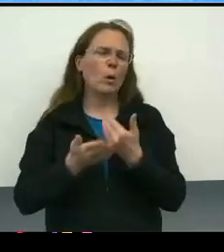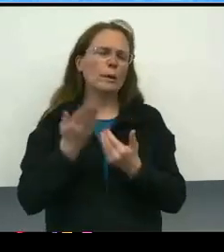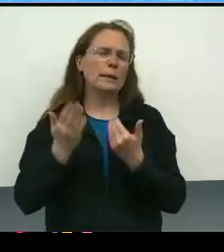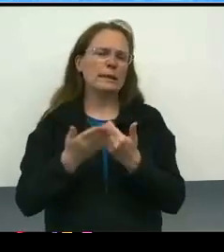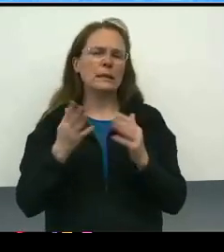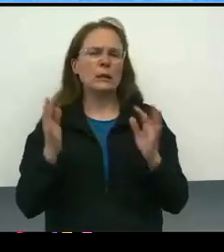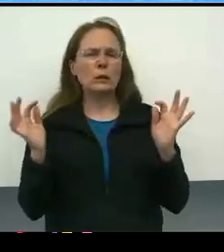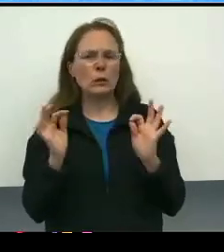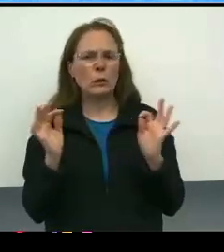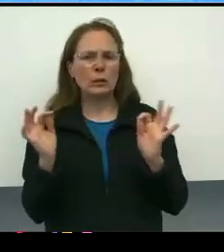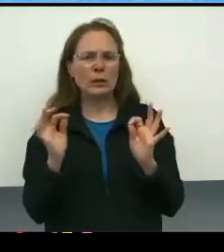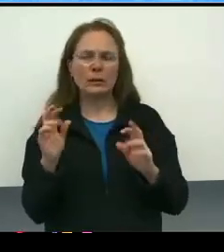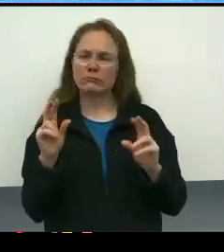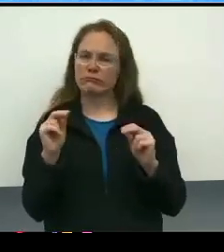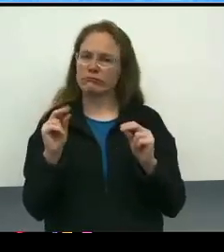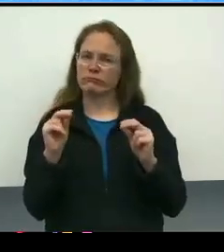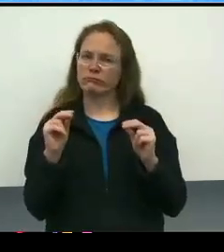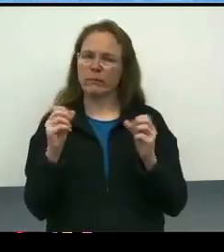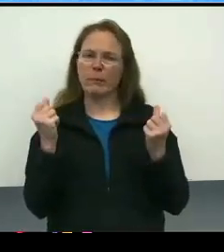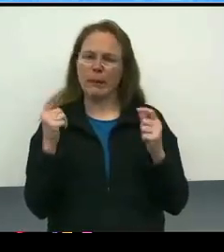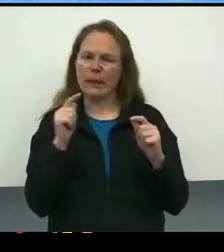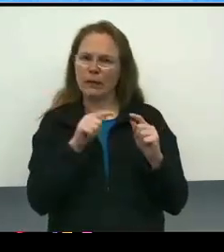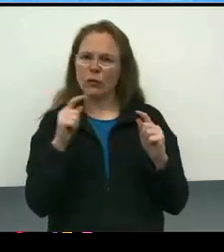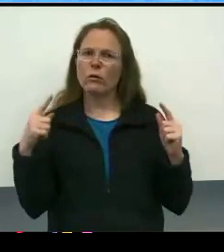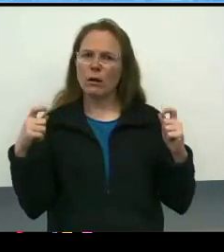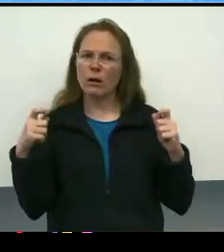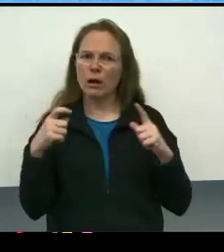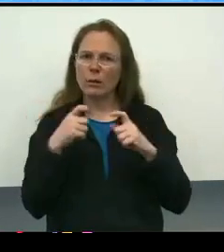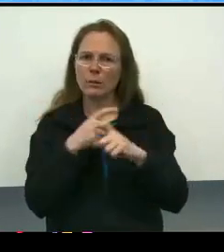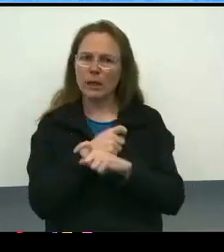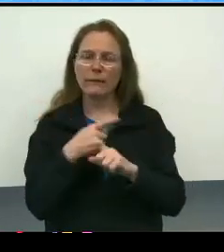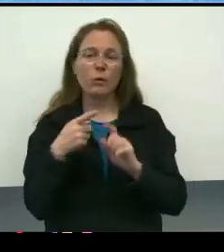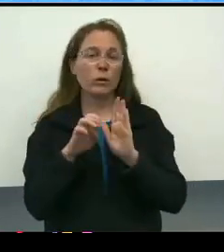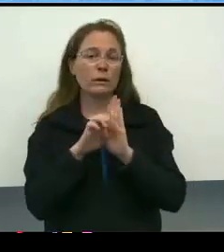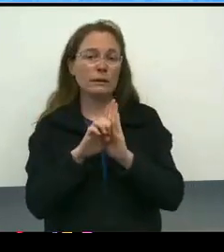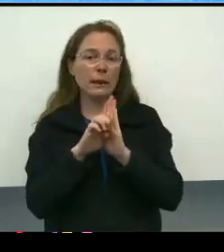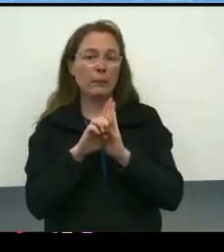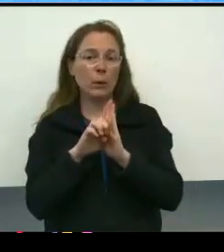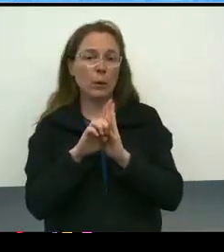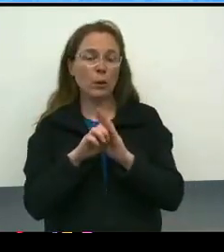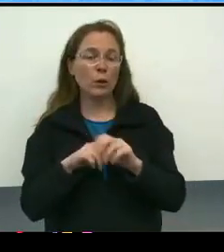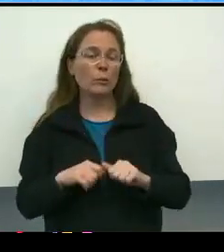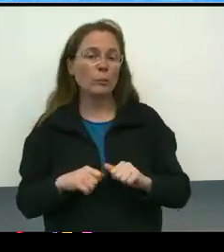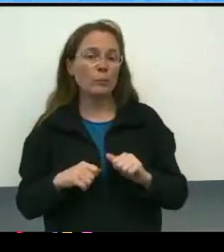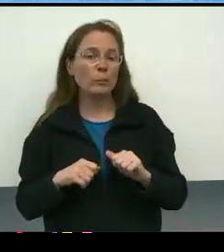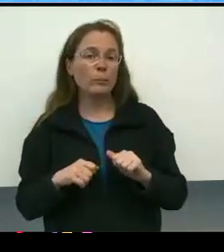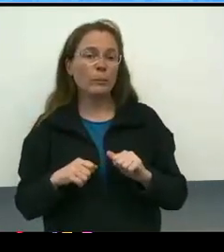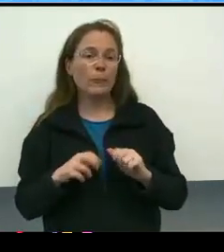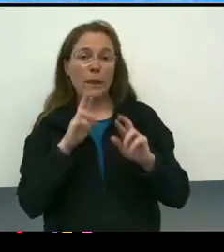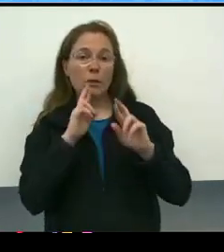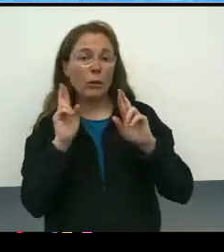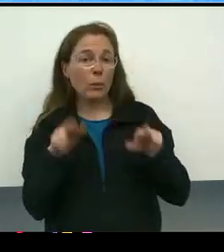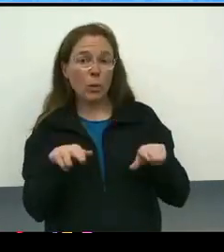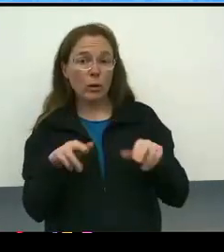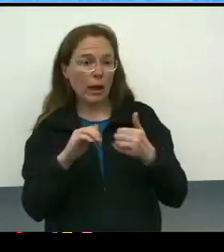and it's actually many of them are quite complicated. So, for example, with respect to the reporting mechanism,